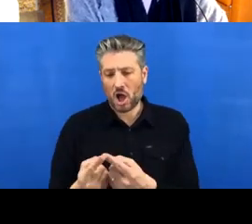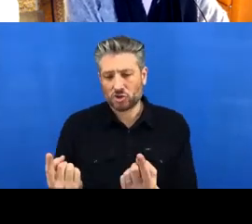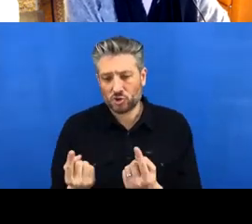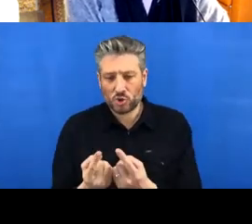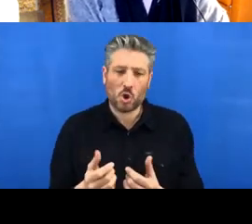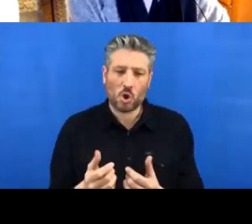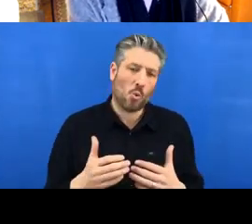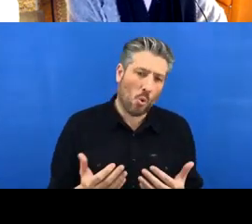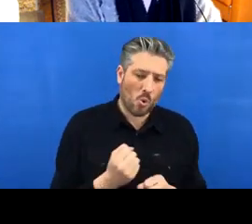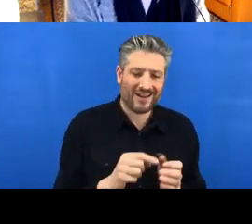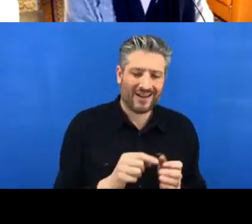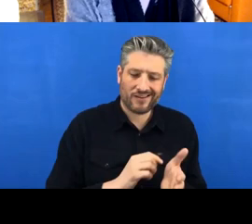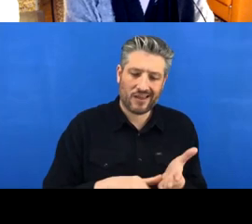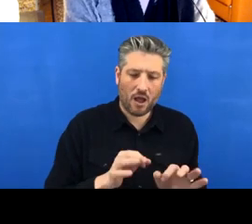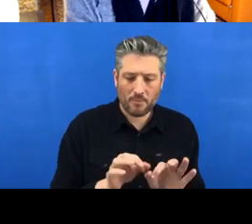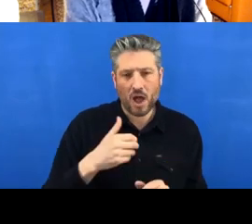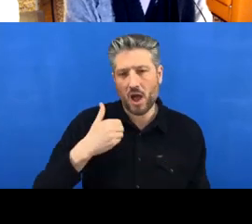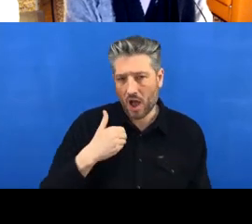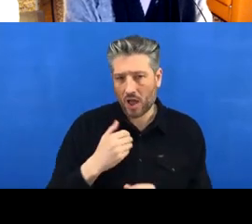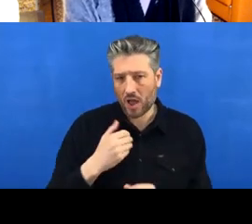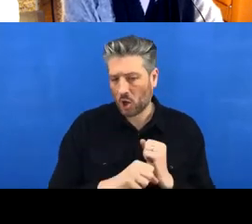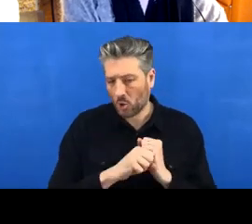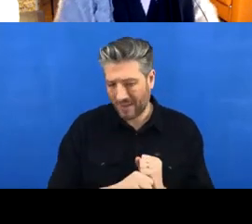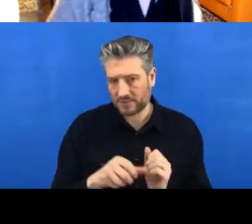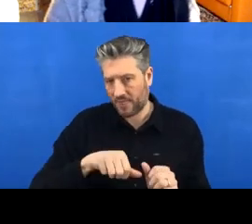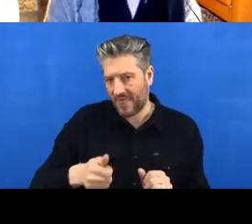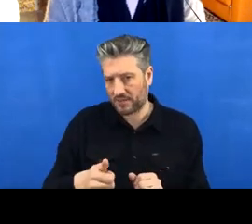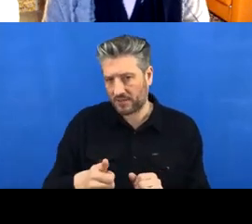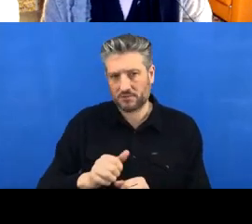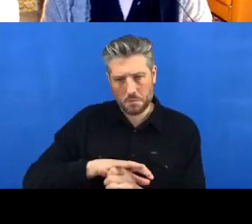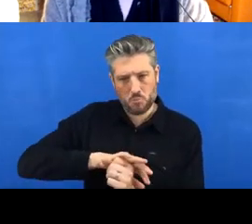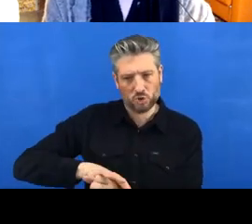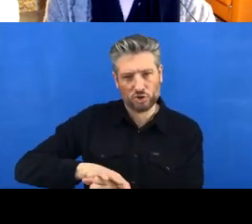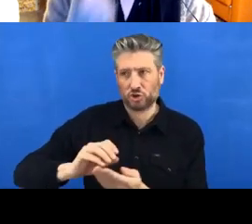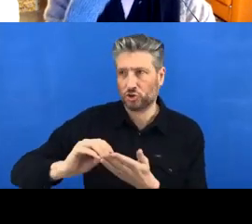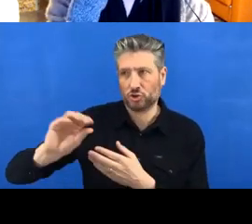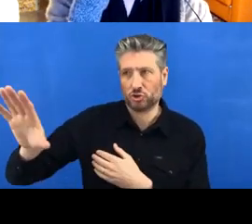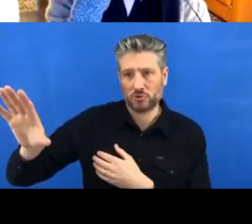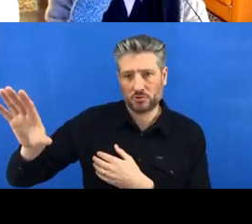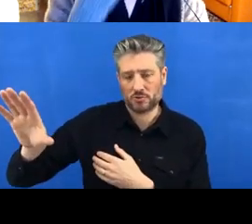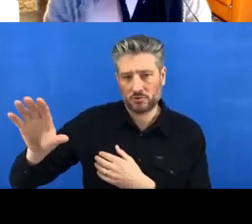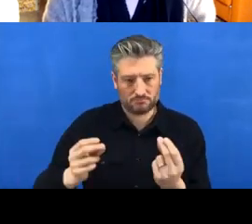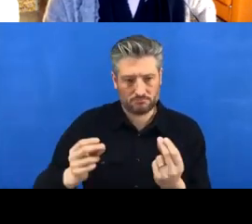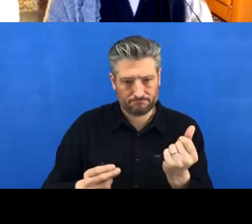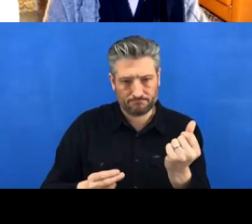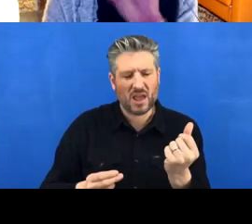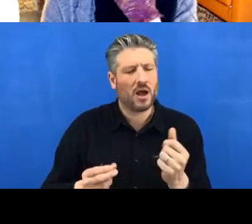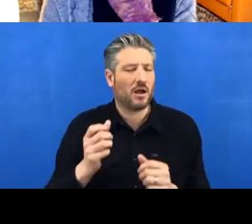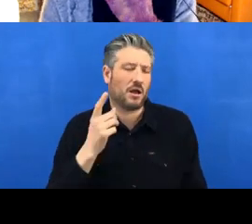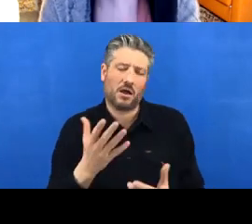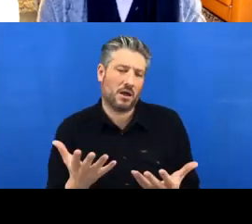immediately after committing. So I think it's a personal preference, basically.